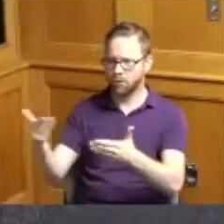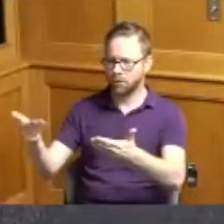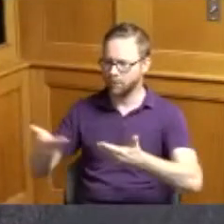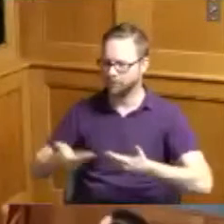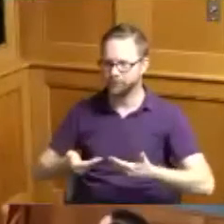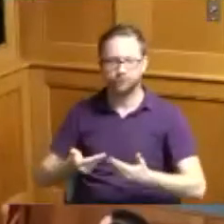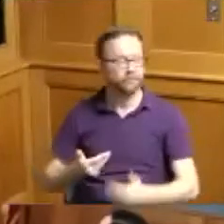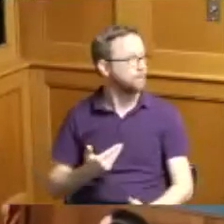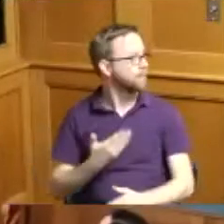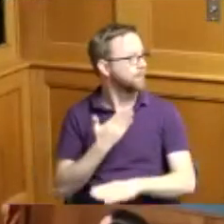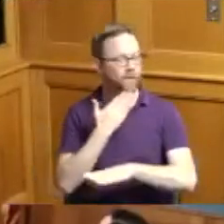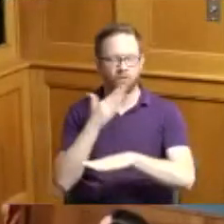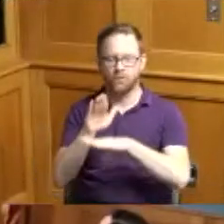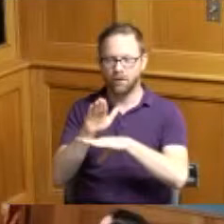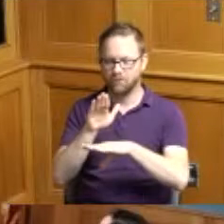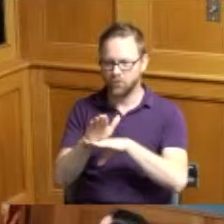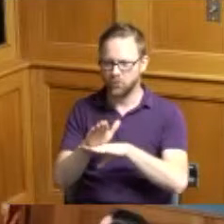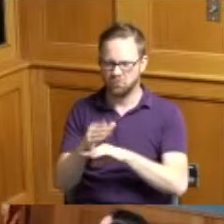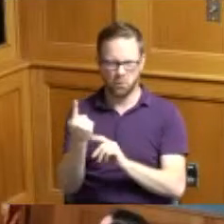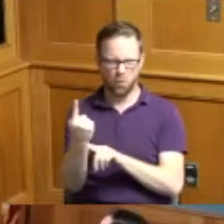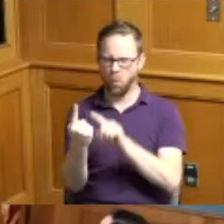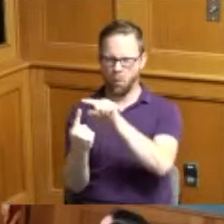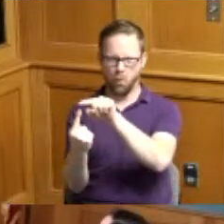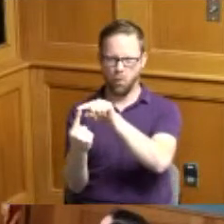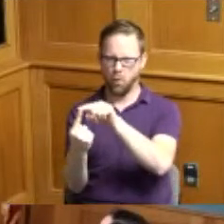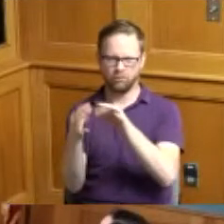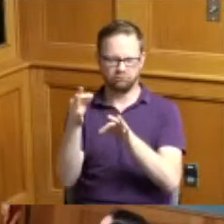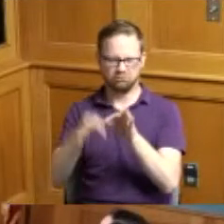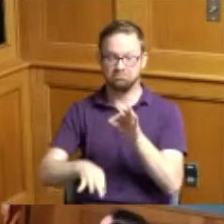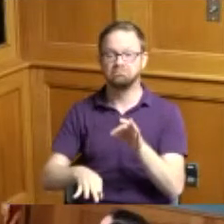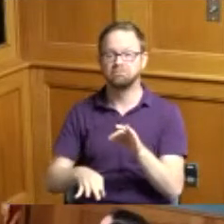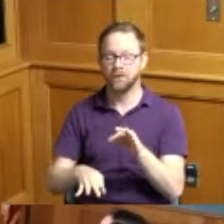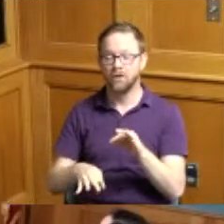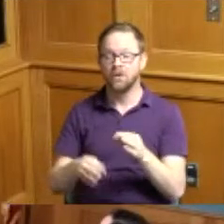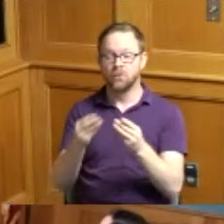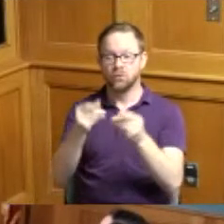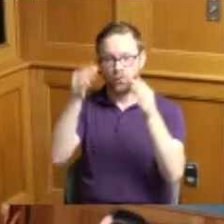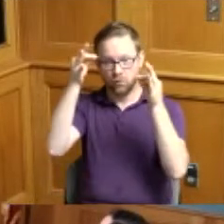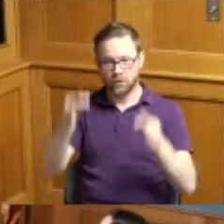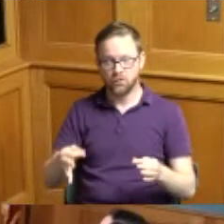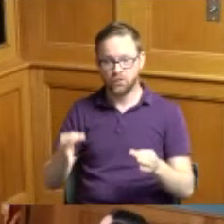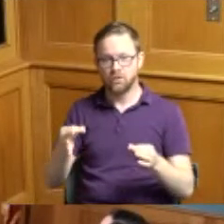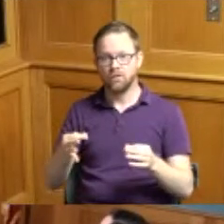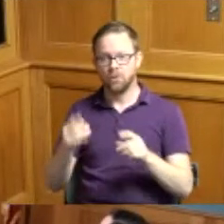good afternoon just one item for you today it is a resolution awarding a contract to